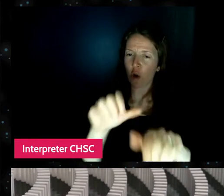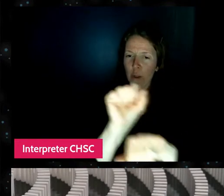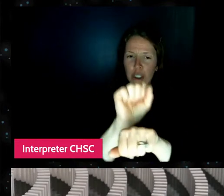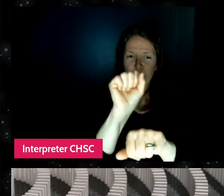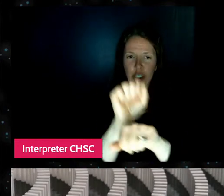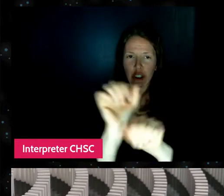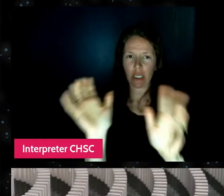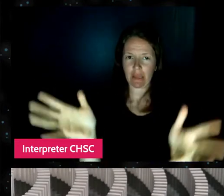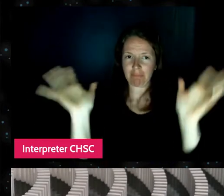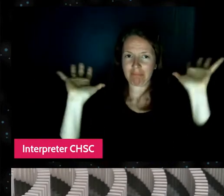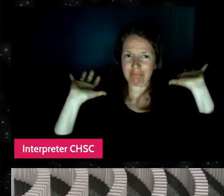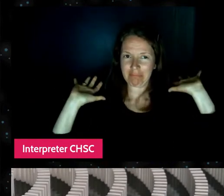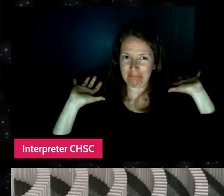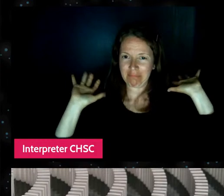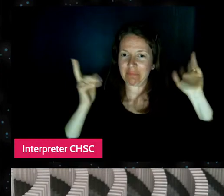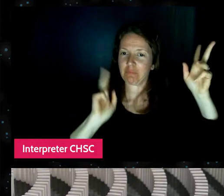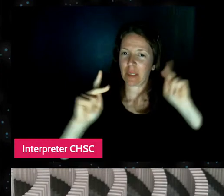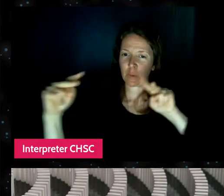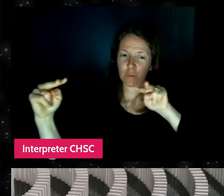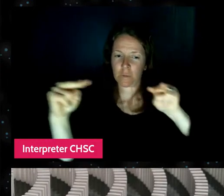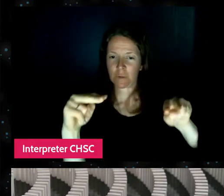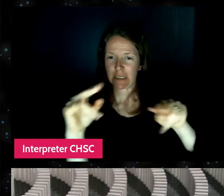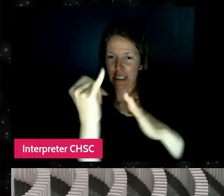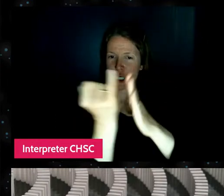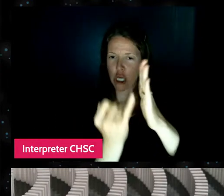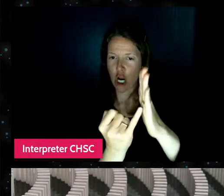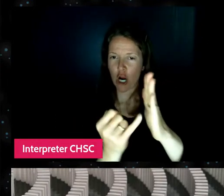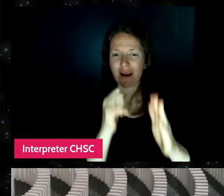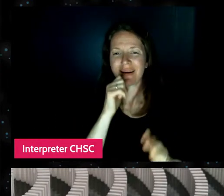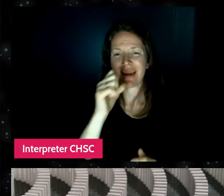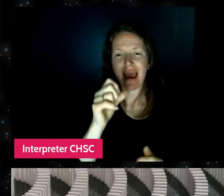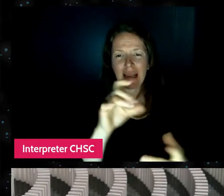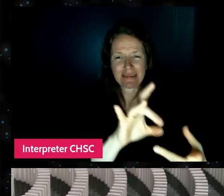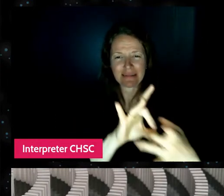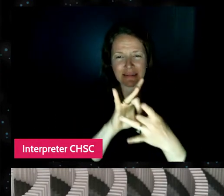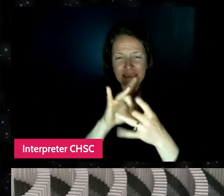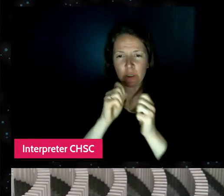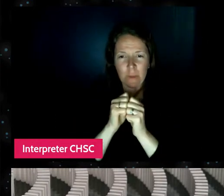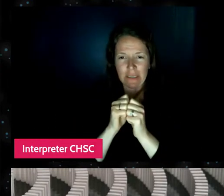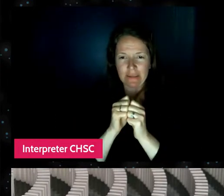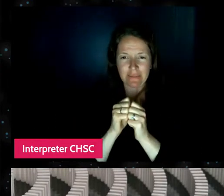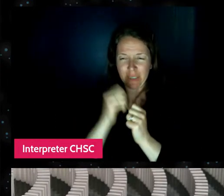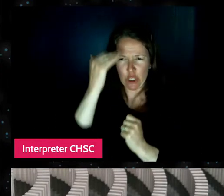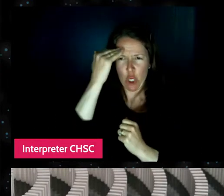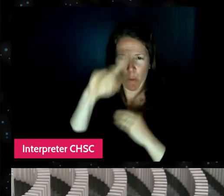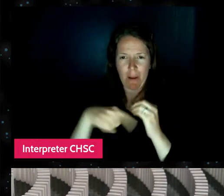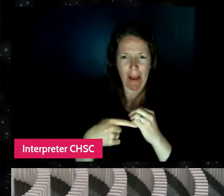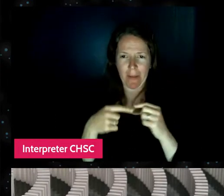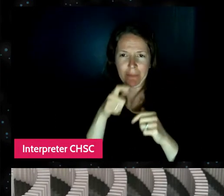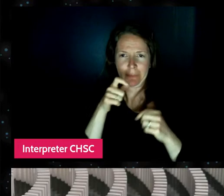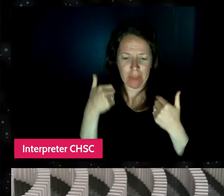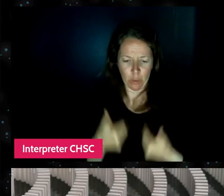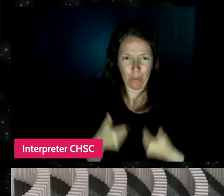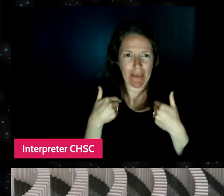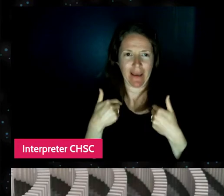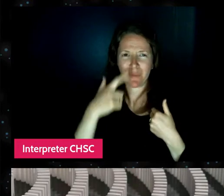and I wanted people to appreciate the art and not necessarily like, know a lot about who I am just because I was a young girl.